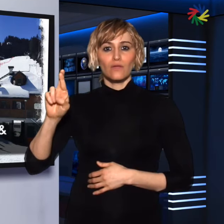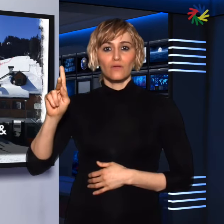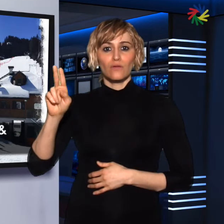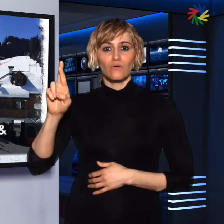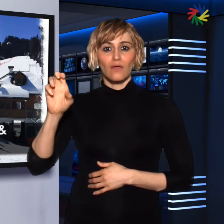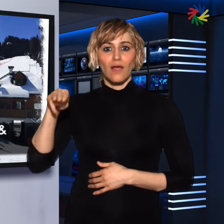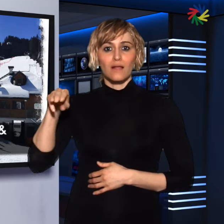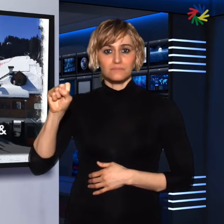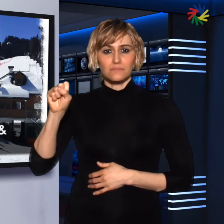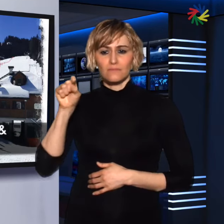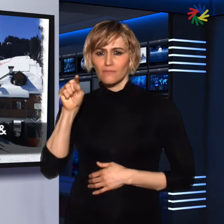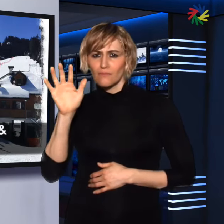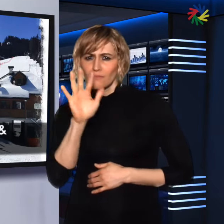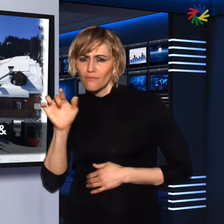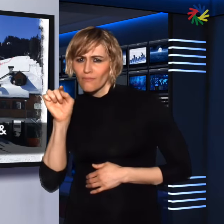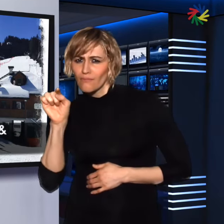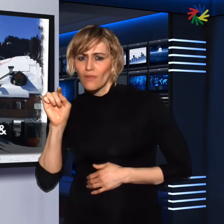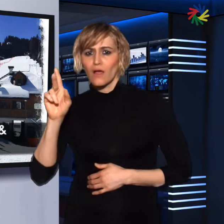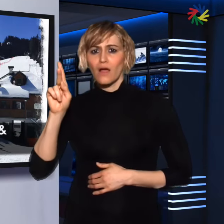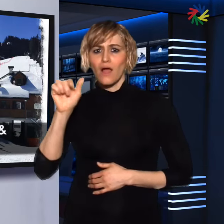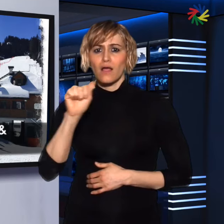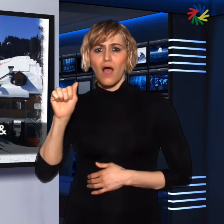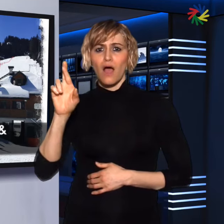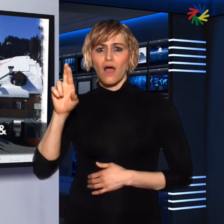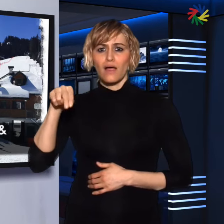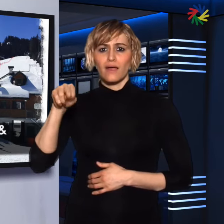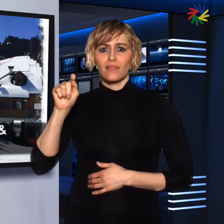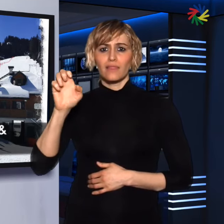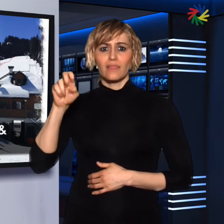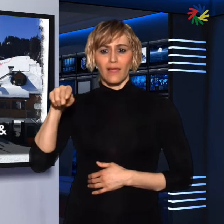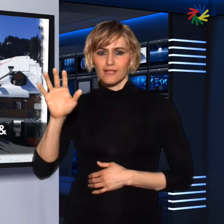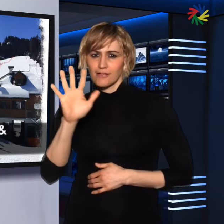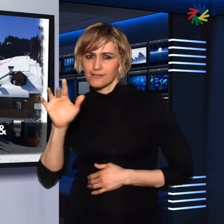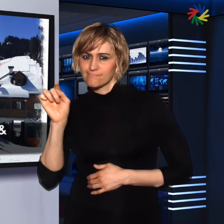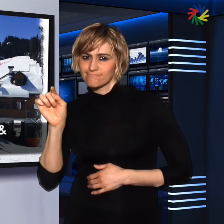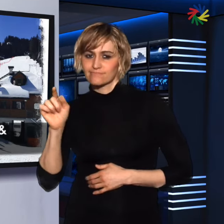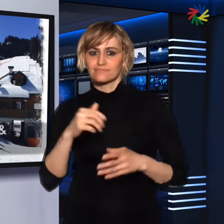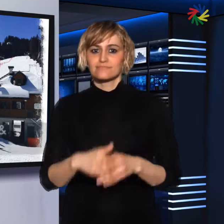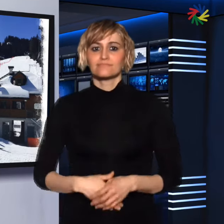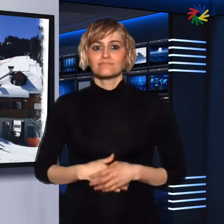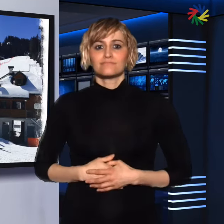took place in Innerkrems, Kärnten region, Austria.